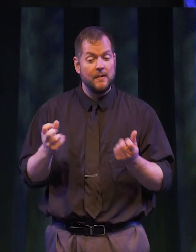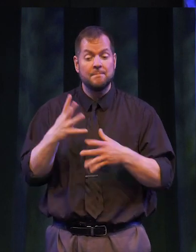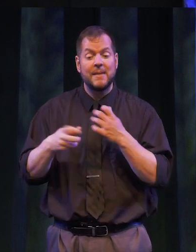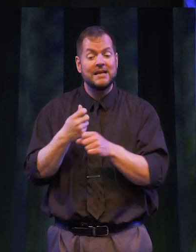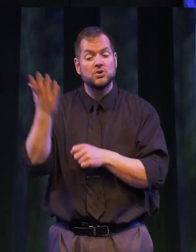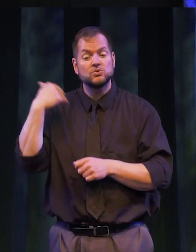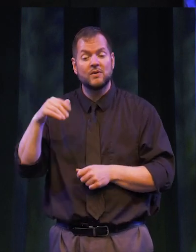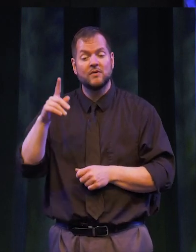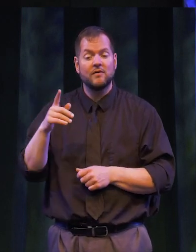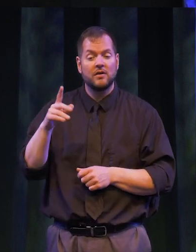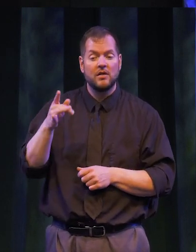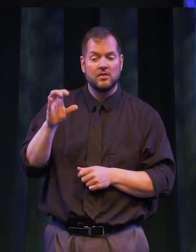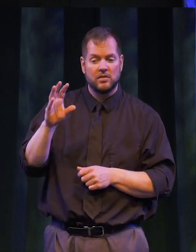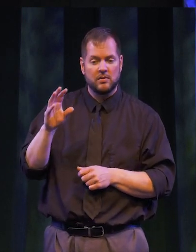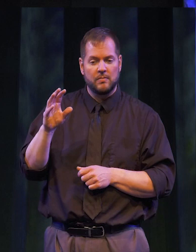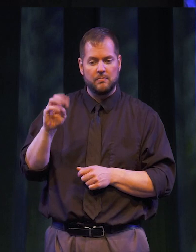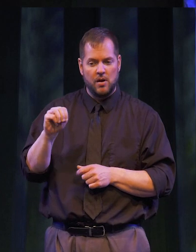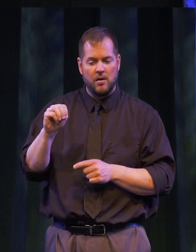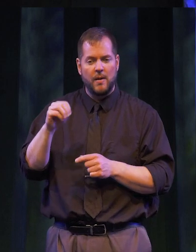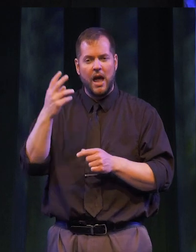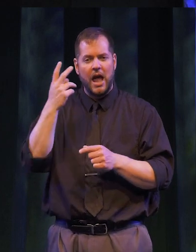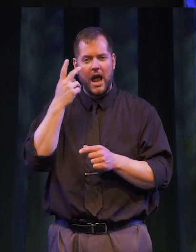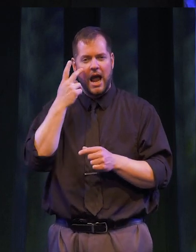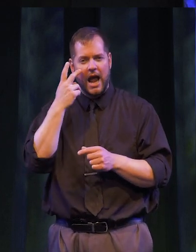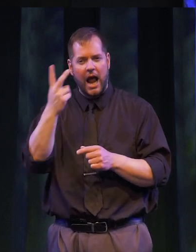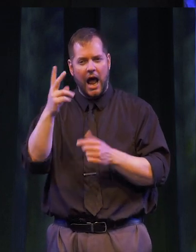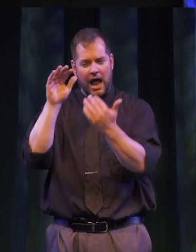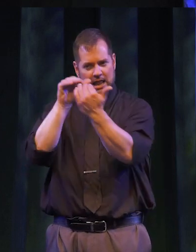years ago, we put the poem, at eye level, on our refrigerator, so that we would see